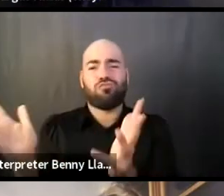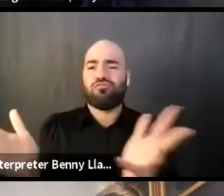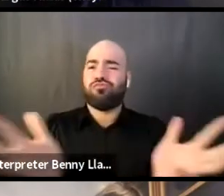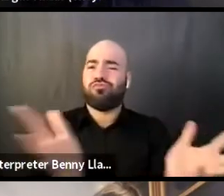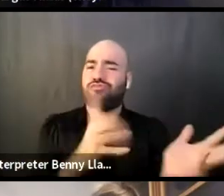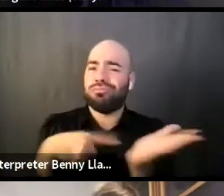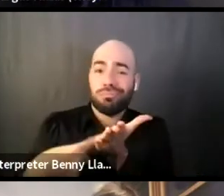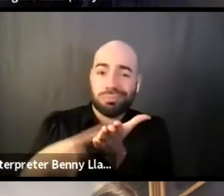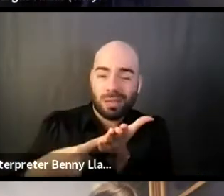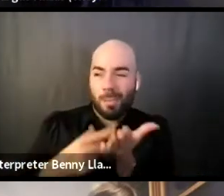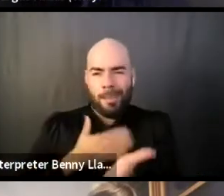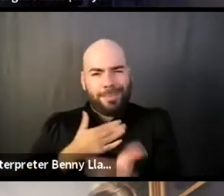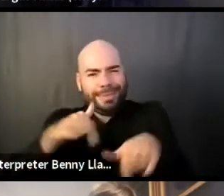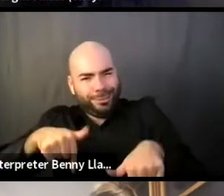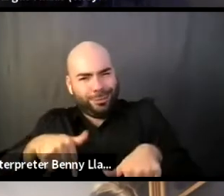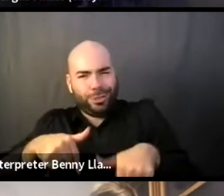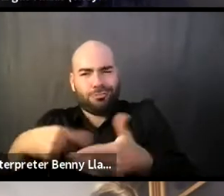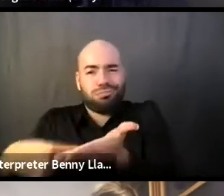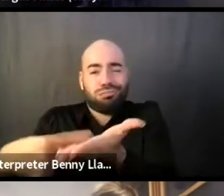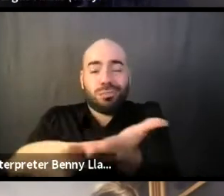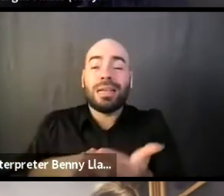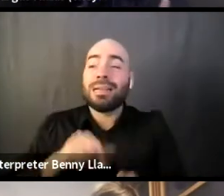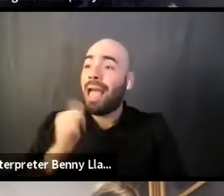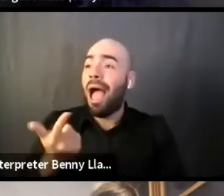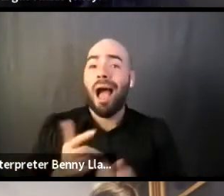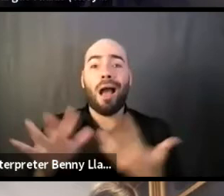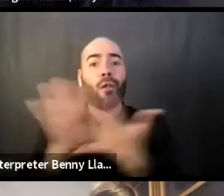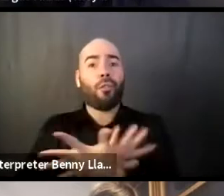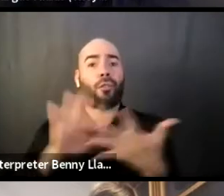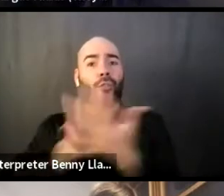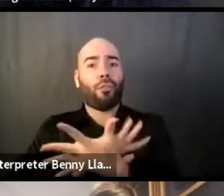where we can have some real conversations and really like break it down, let's talk about